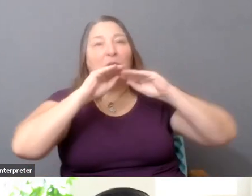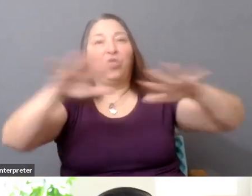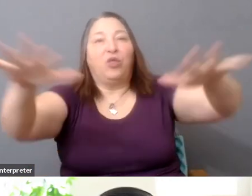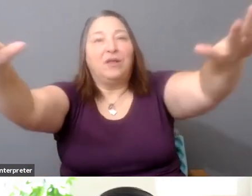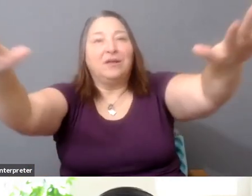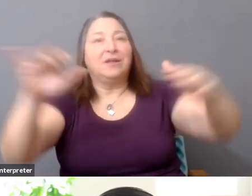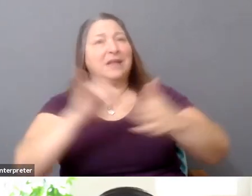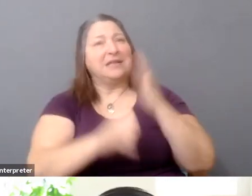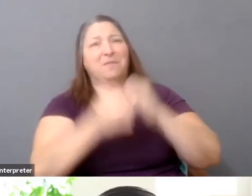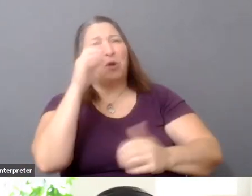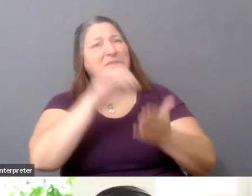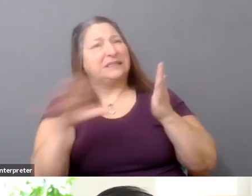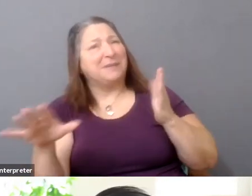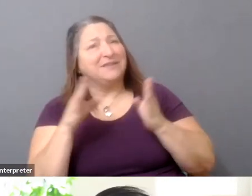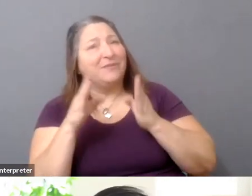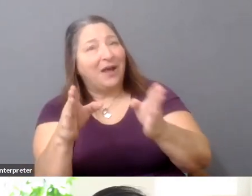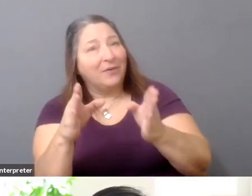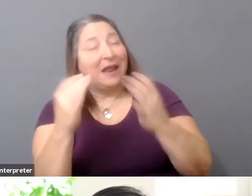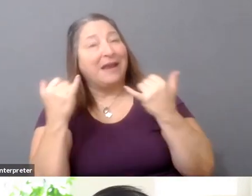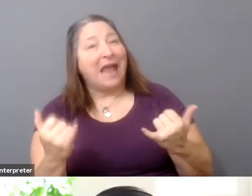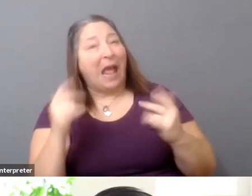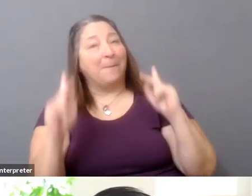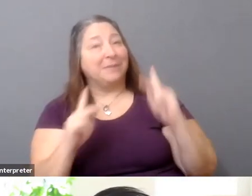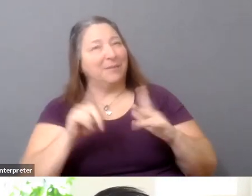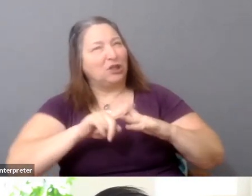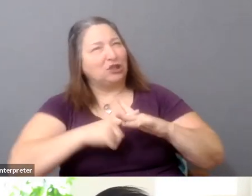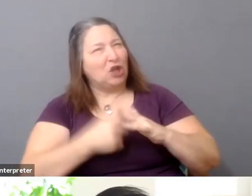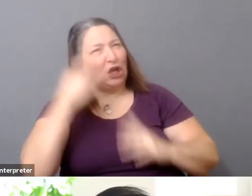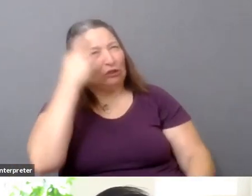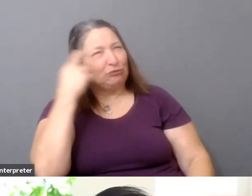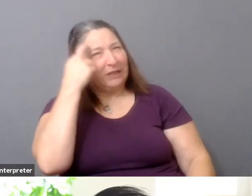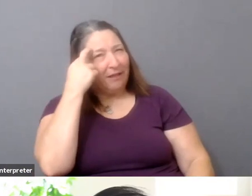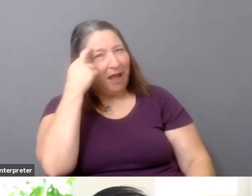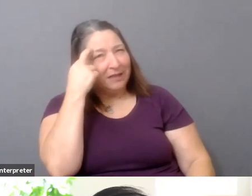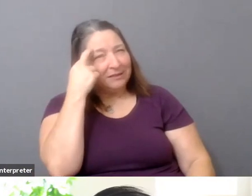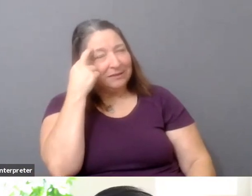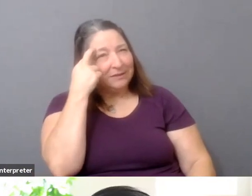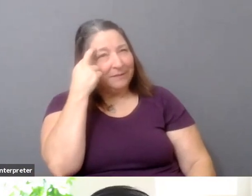What people are starting to do and starting to realize is the need to cultivate